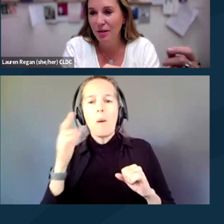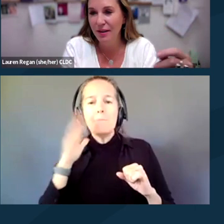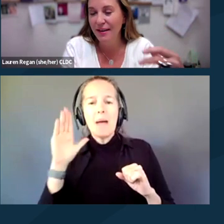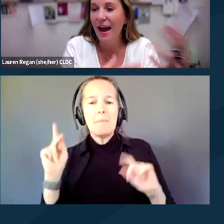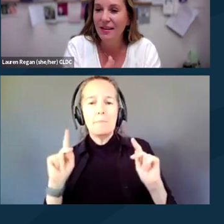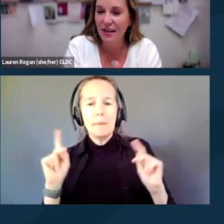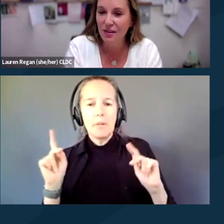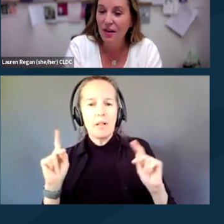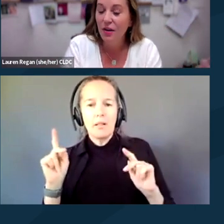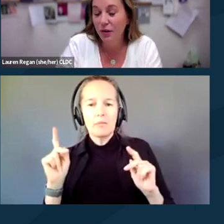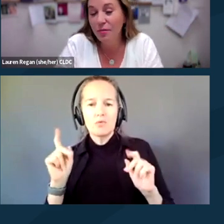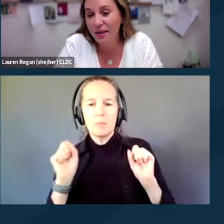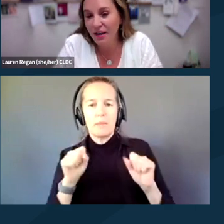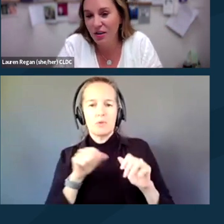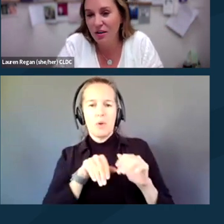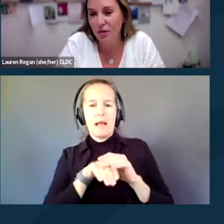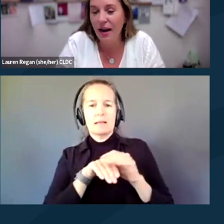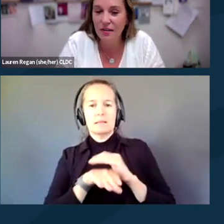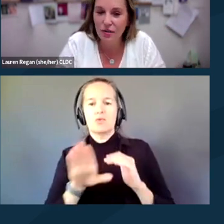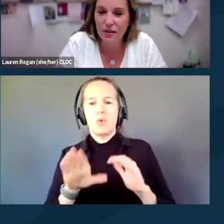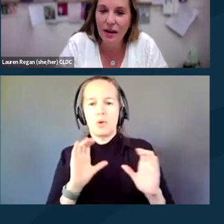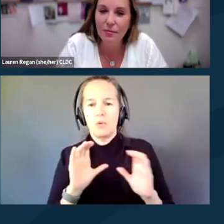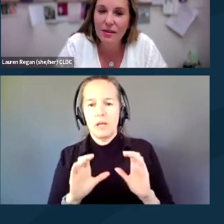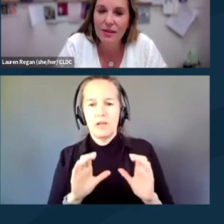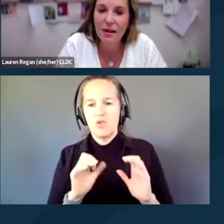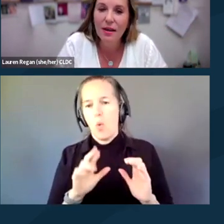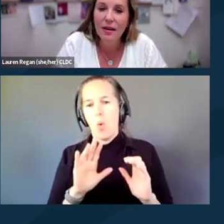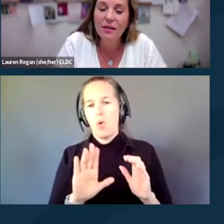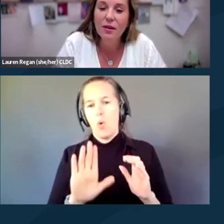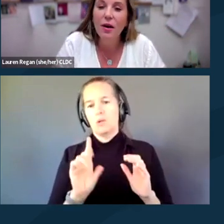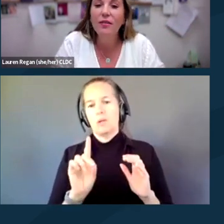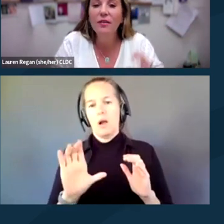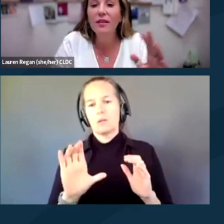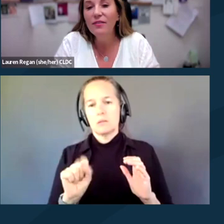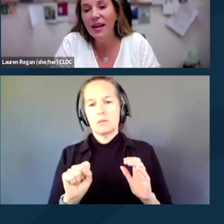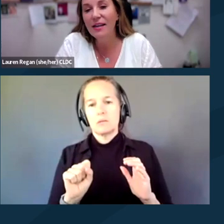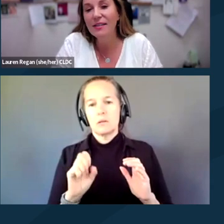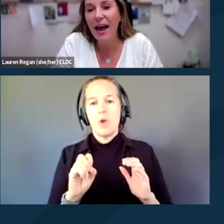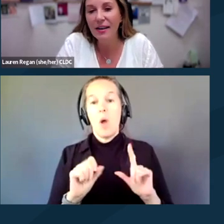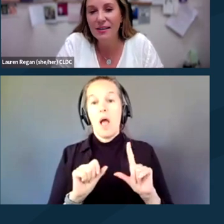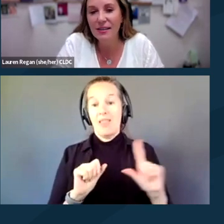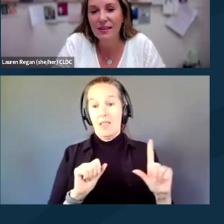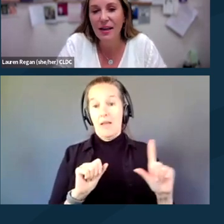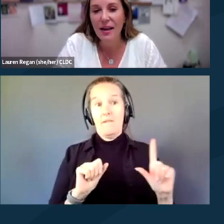to access your communications or access your documents. And so on the left-hand access,